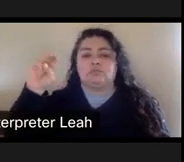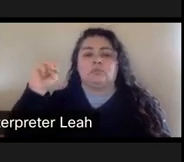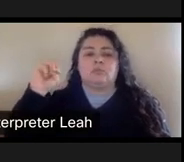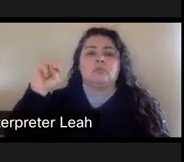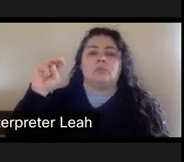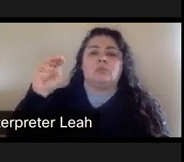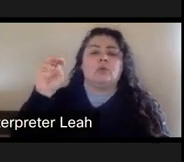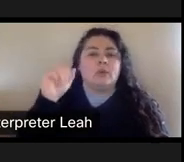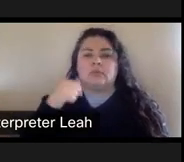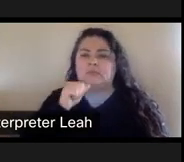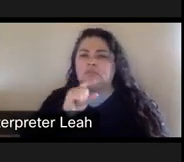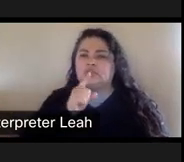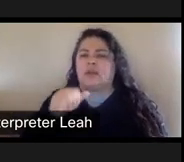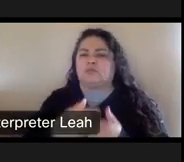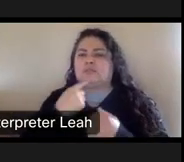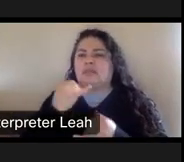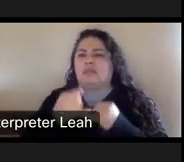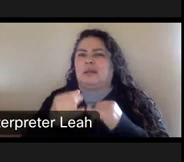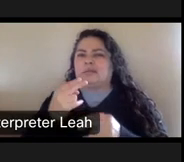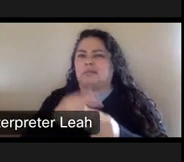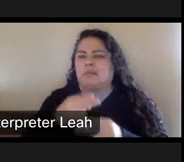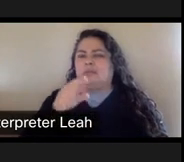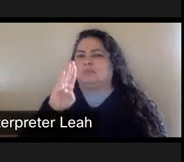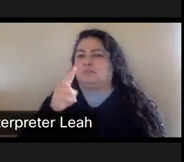Not sure how to pronounce the last name maybe. So.